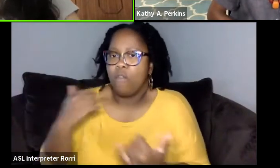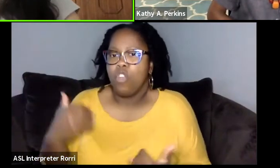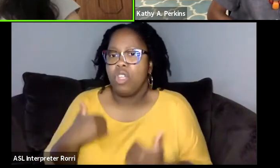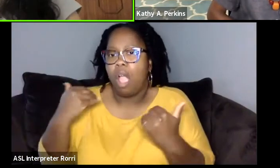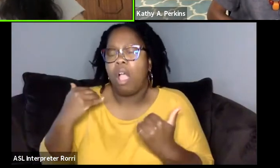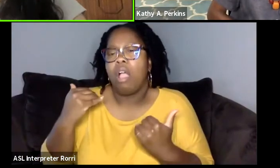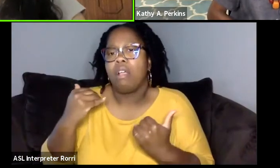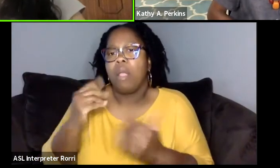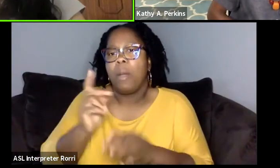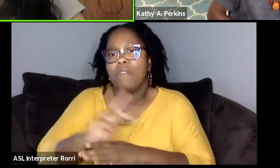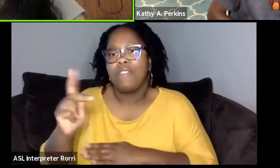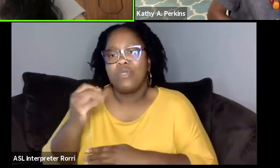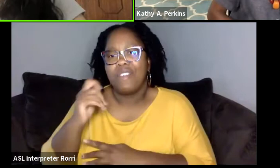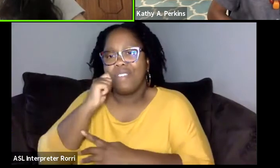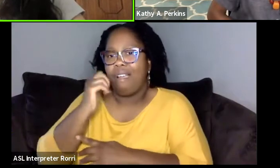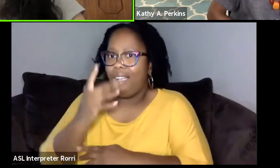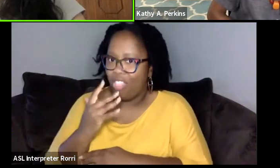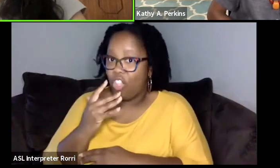across the US and around the world actually.